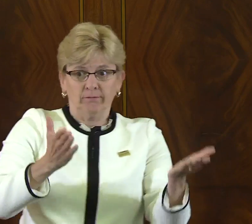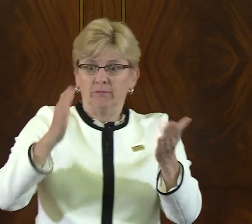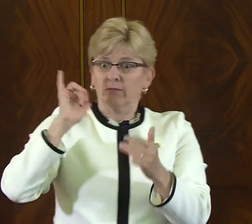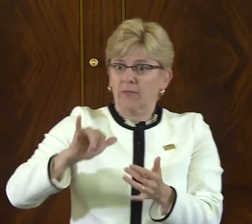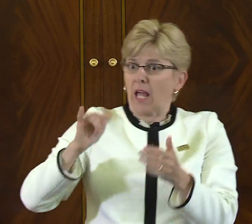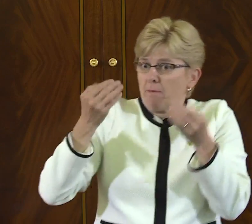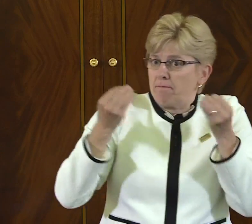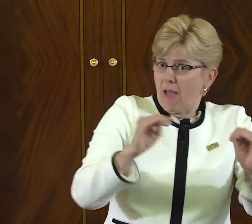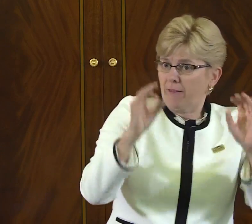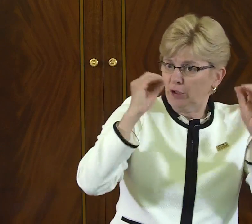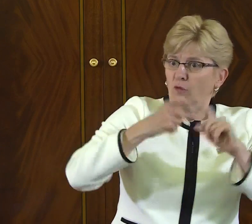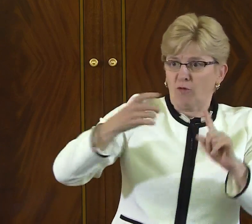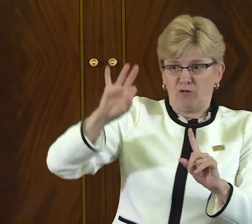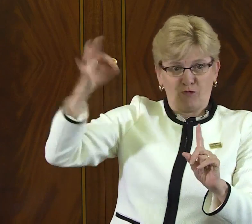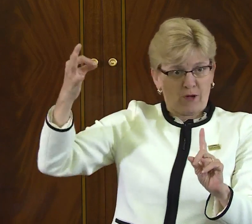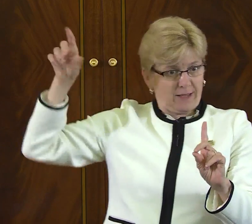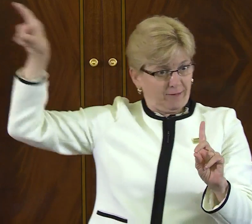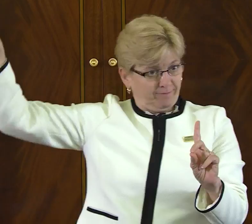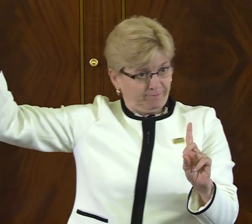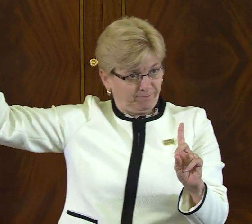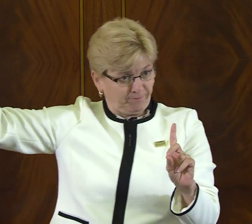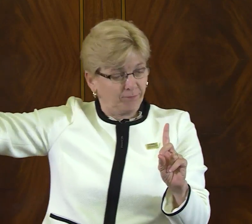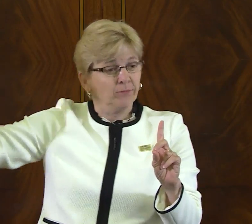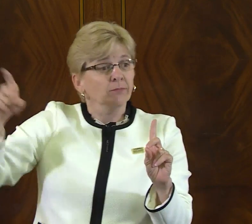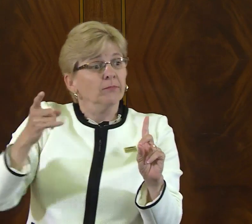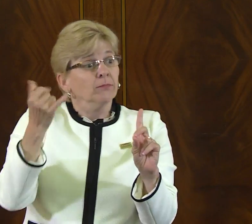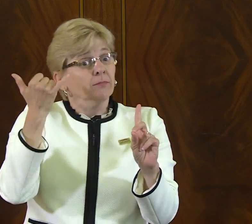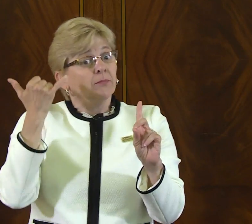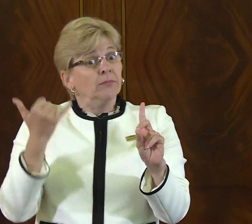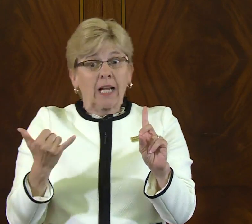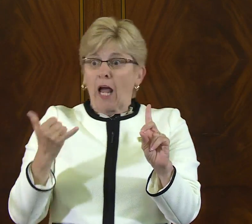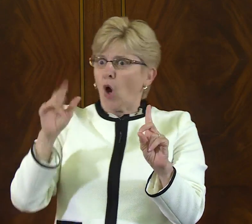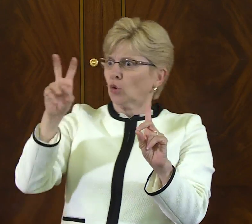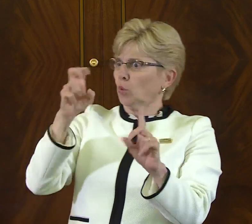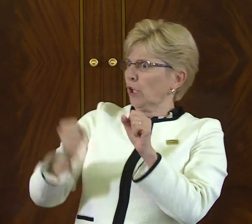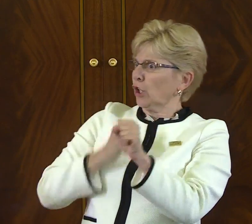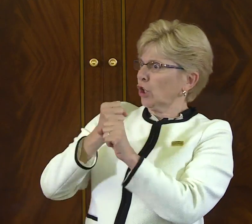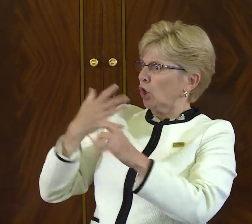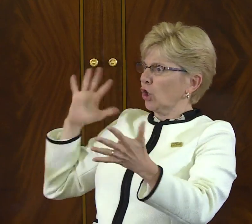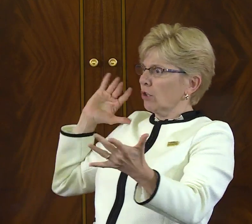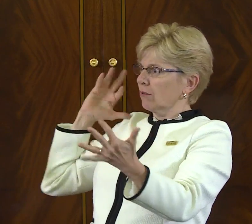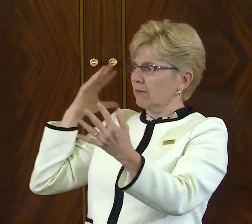to teach deaf children is a methodology that was first learned and then brought over from France.